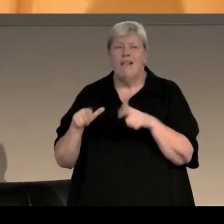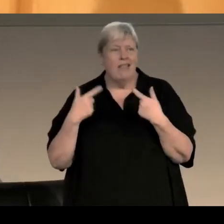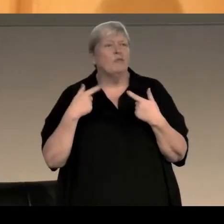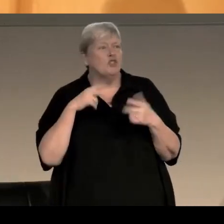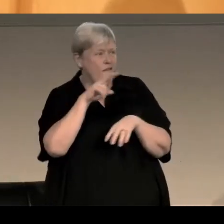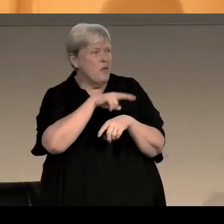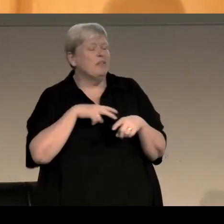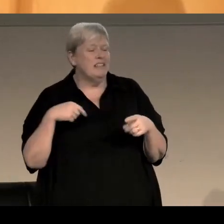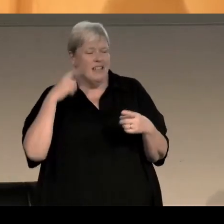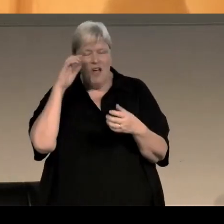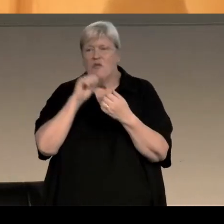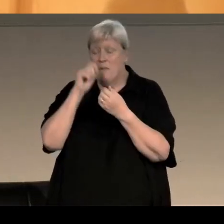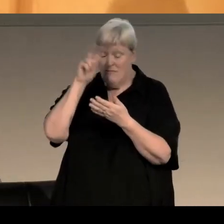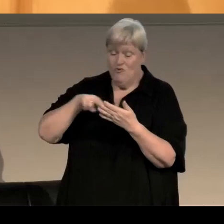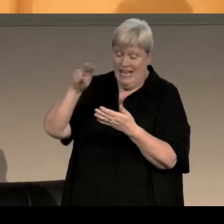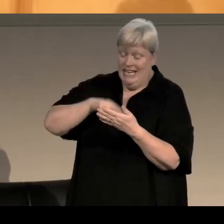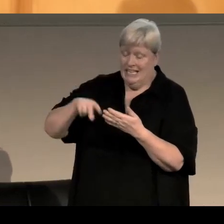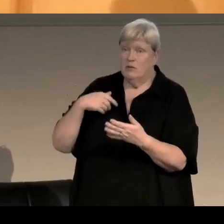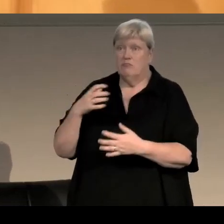I remember reading that book, I was shocked,